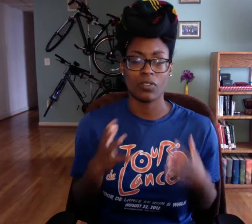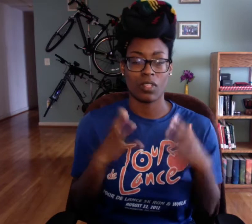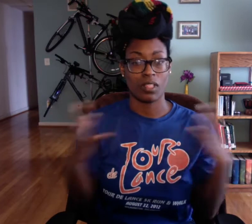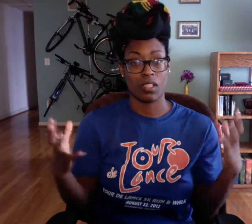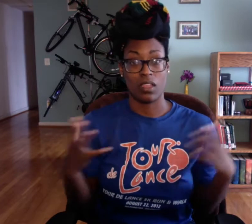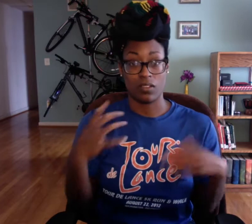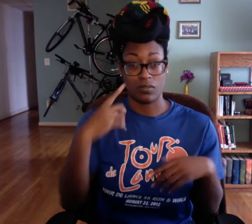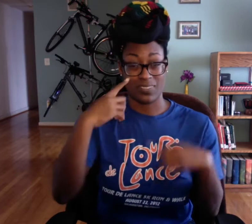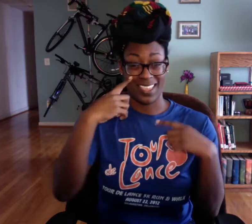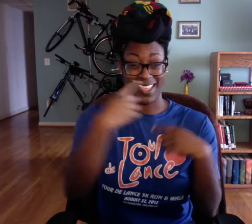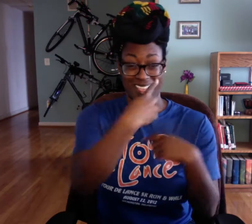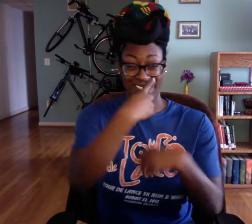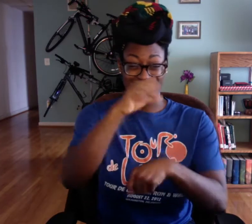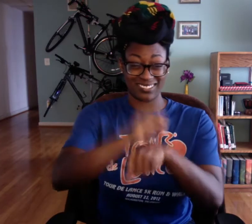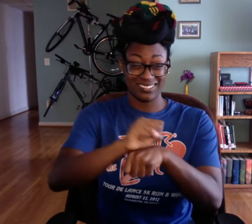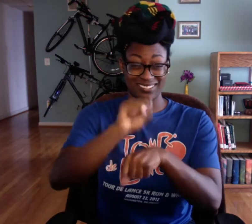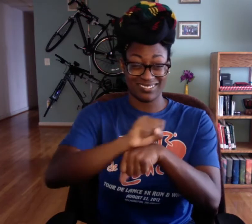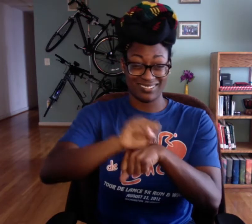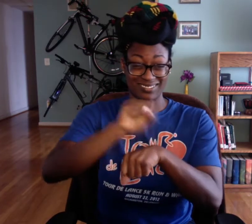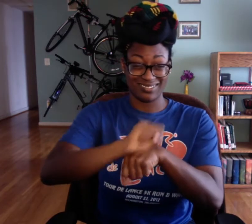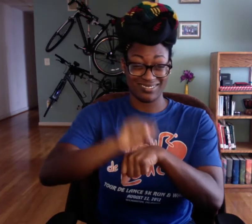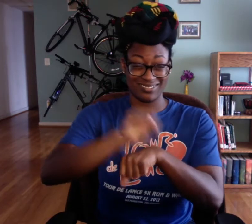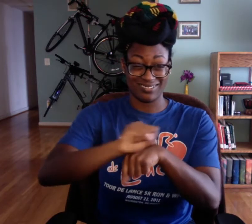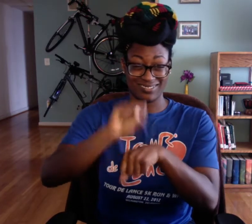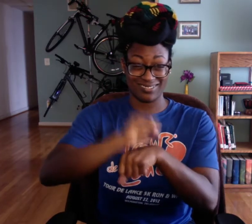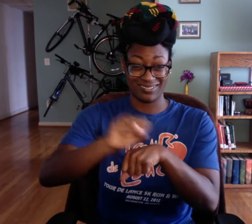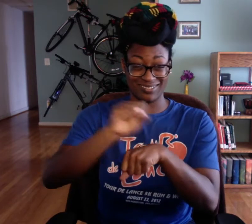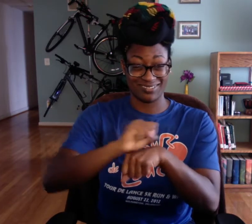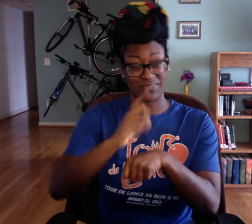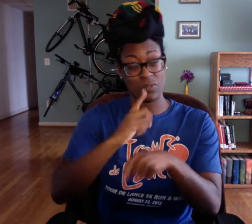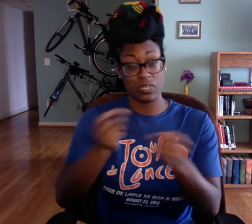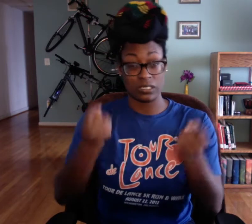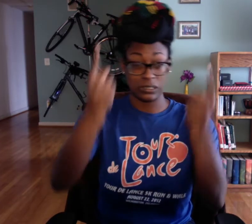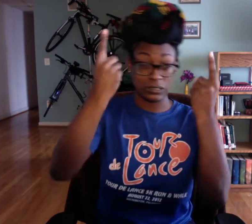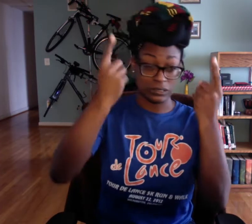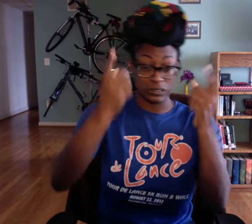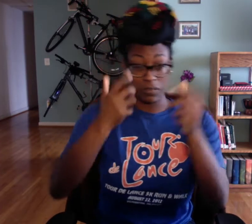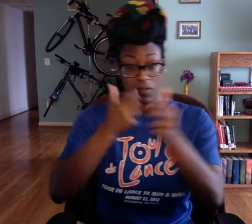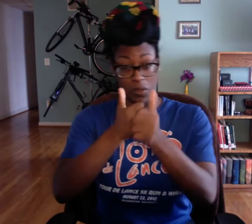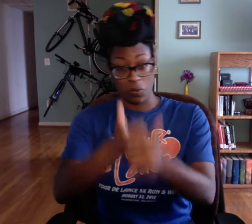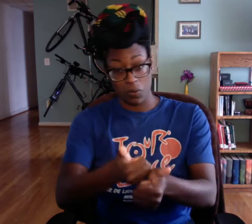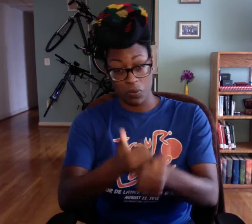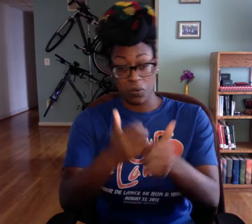It's a--it entails a lot of focus and your eyes are doing a lot of work.